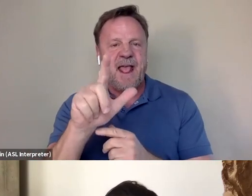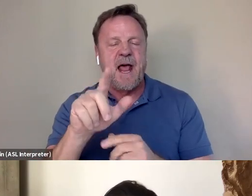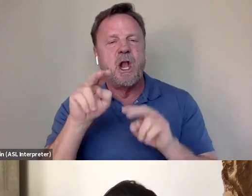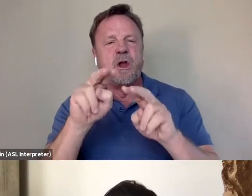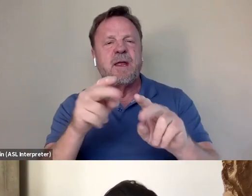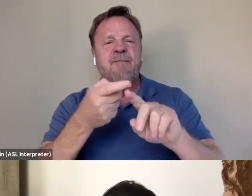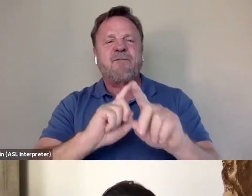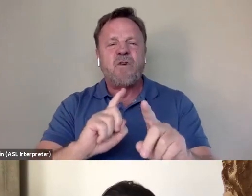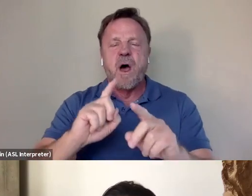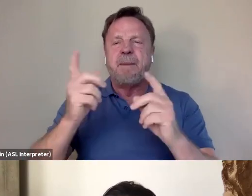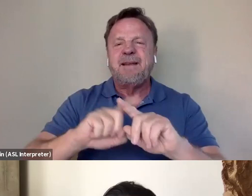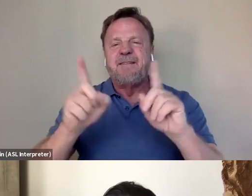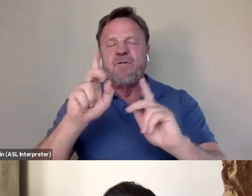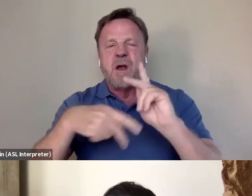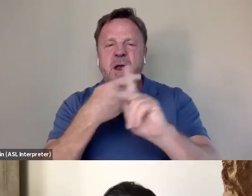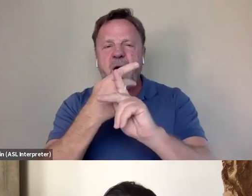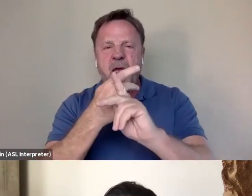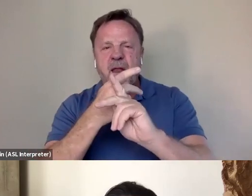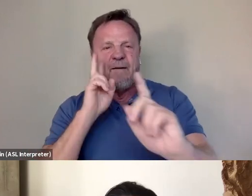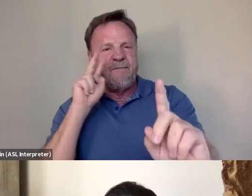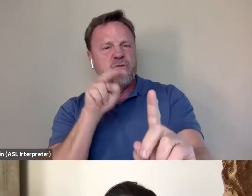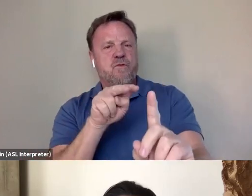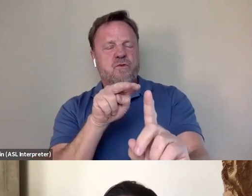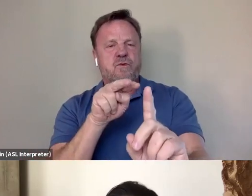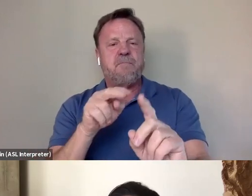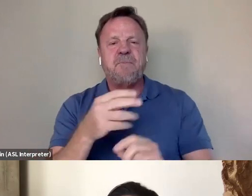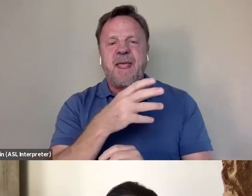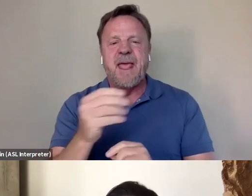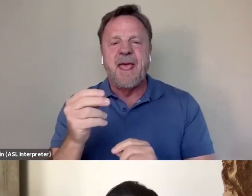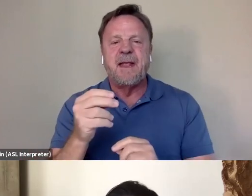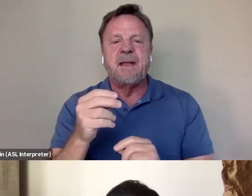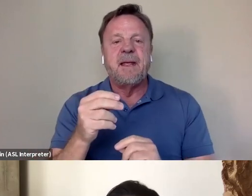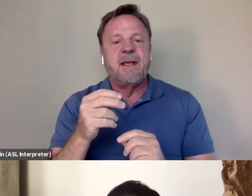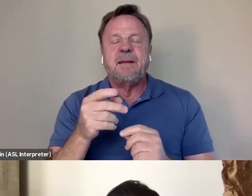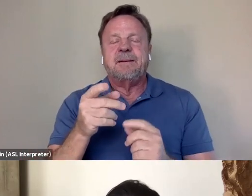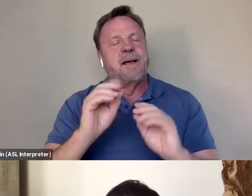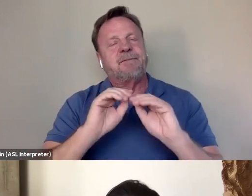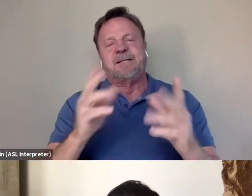like I would say, and these are big obviously cultural institutions,